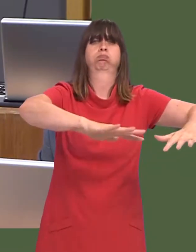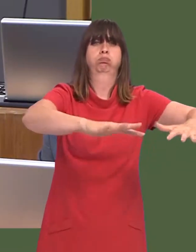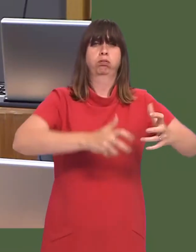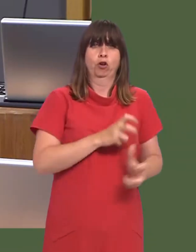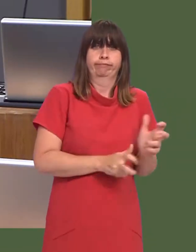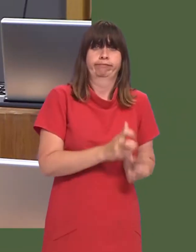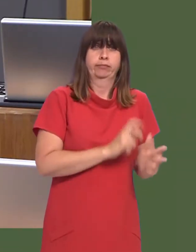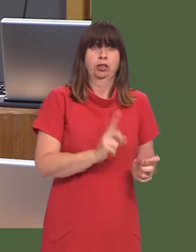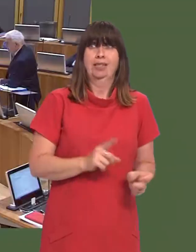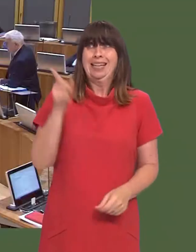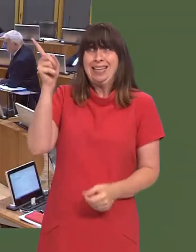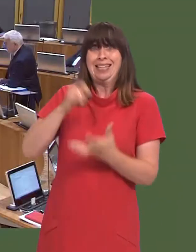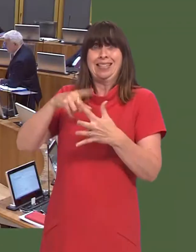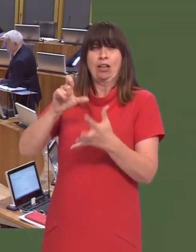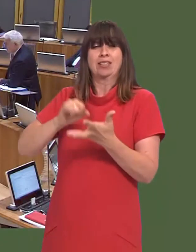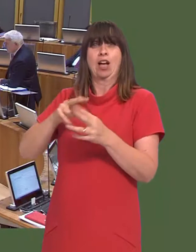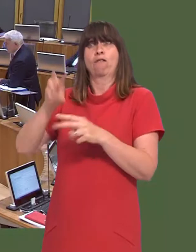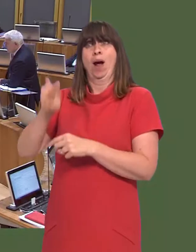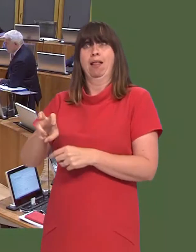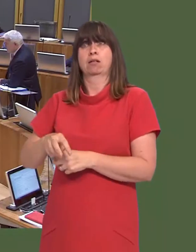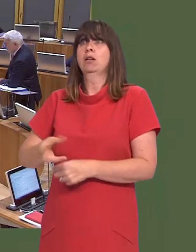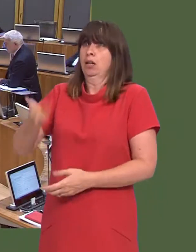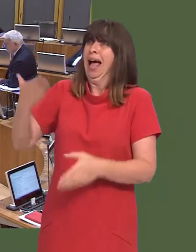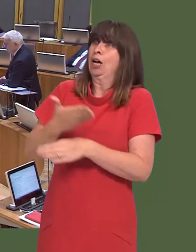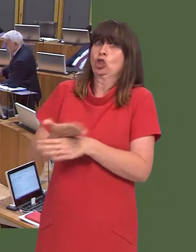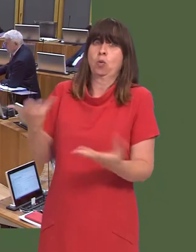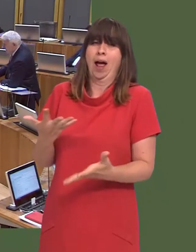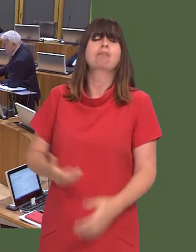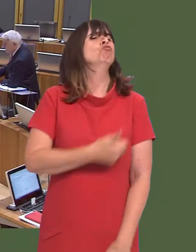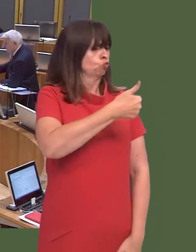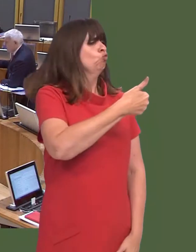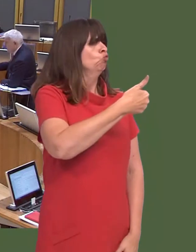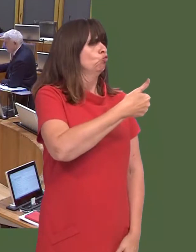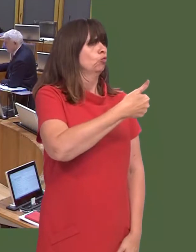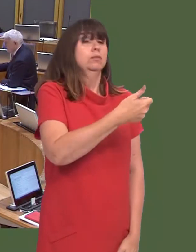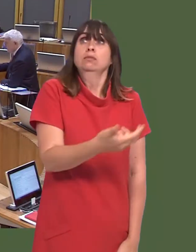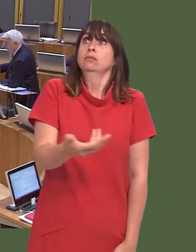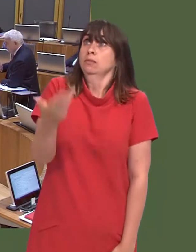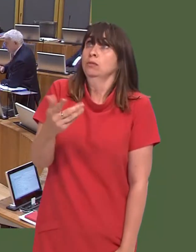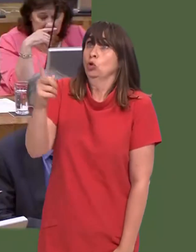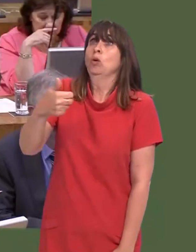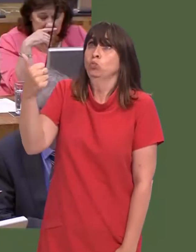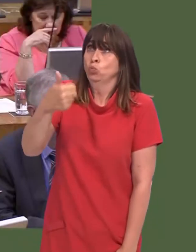Well, if he says he supports it, he must deliver it. He is the Secretary of State for Wales. He canít say that he supports something and then say, ëWell, of course, I canít help to deliver ití.